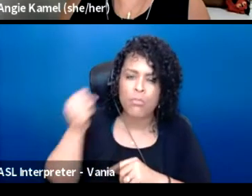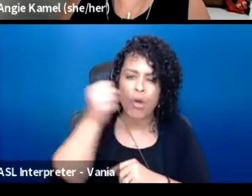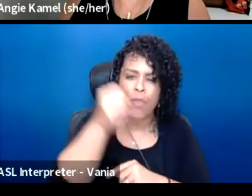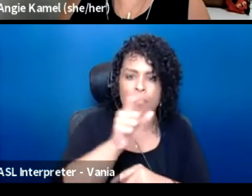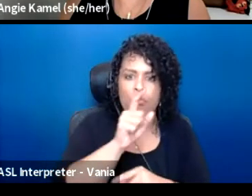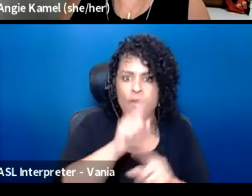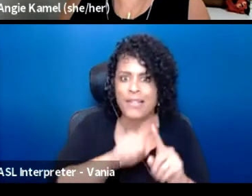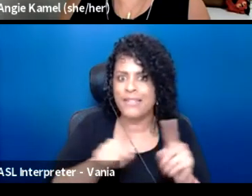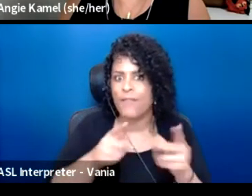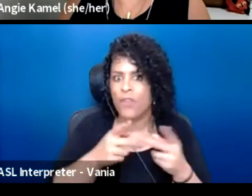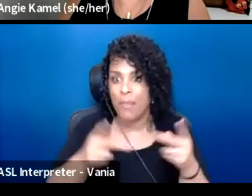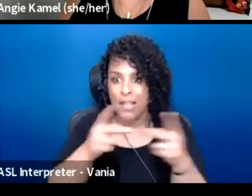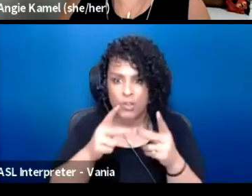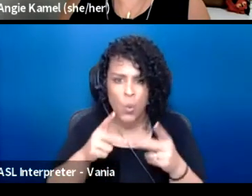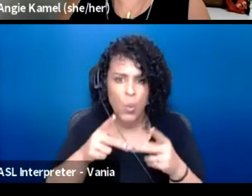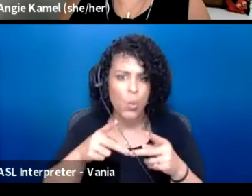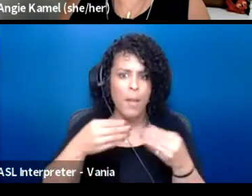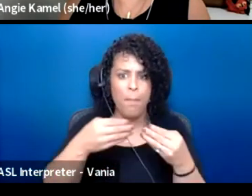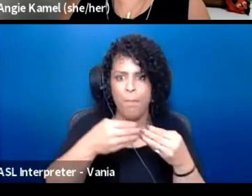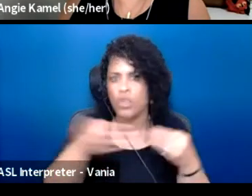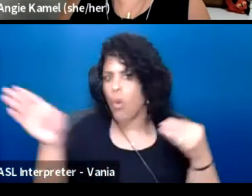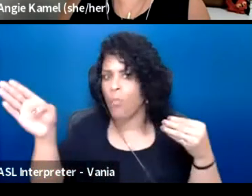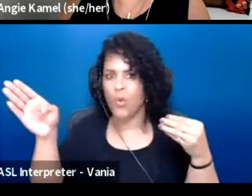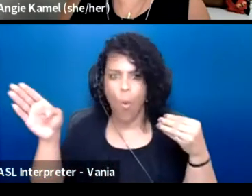We push open doors, we climb in through the window